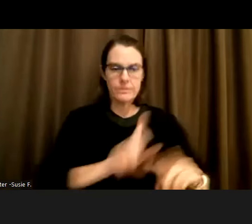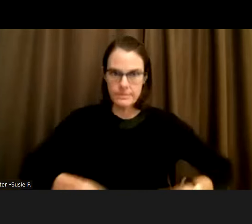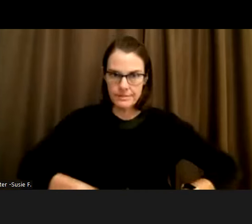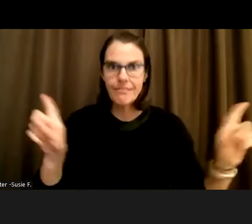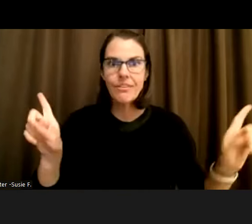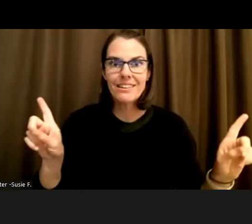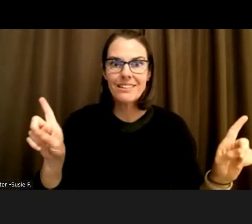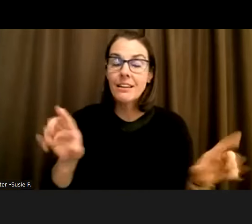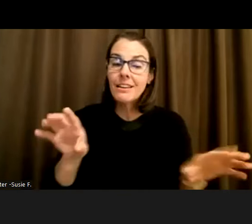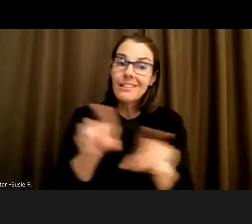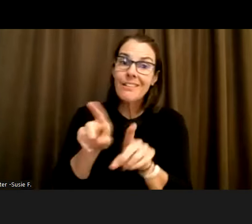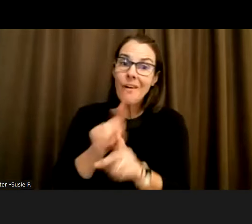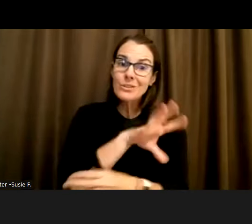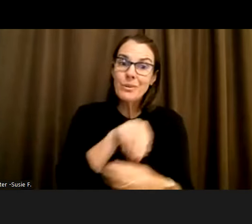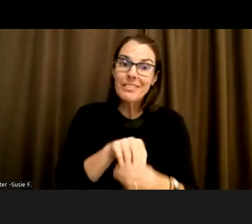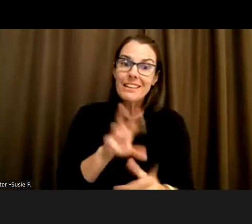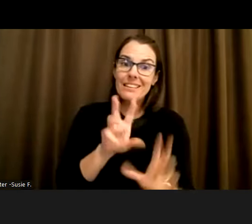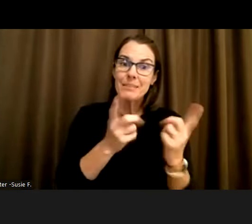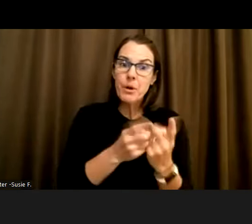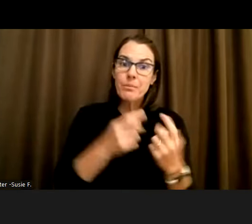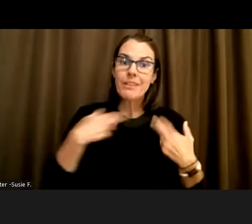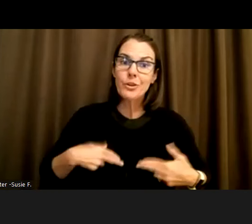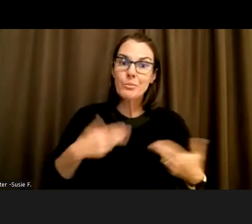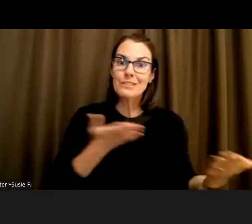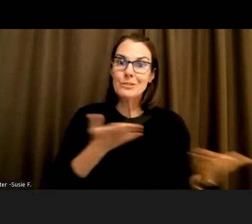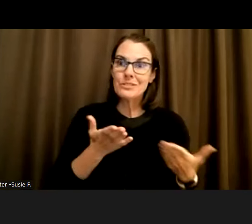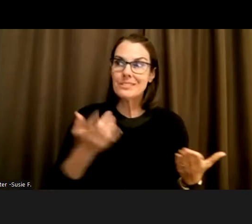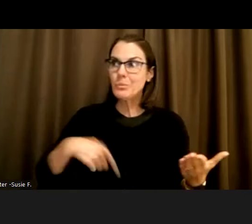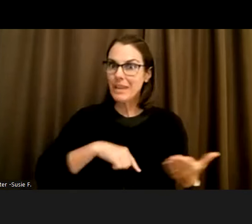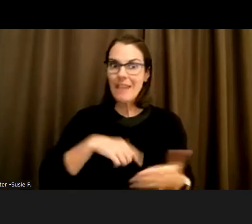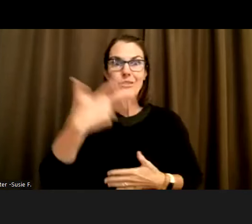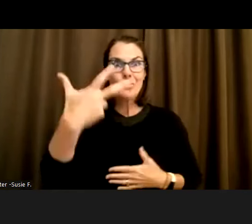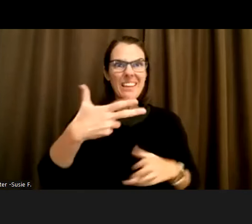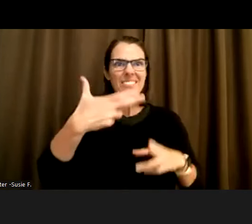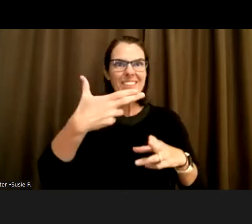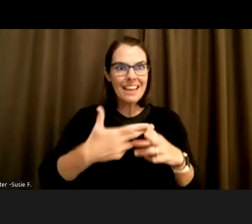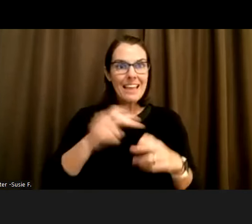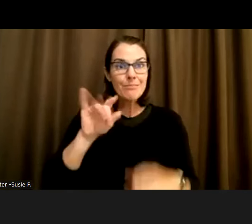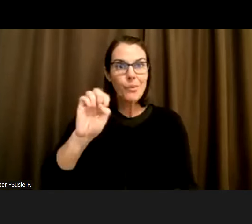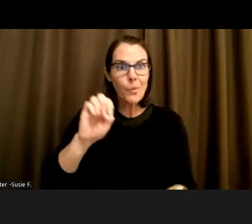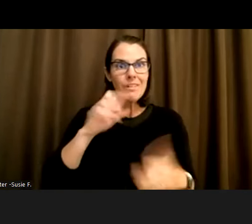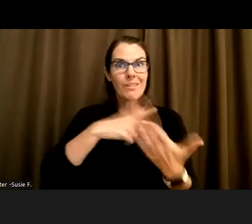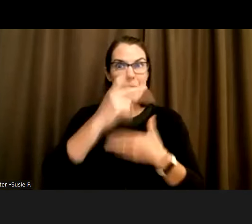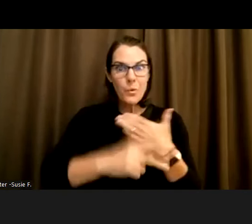of whom we have three of the named core programs serving people with disabilities within.